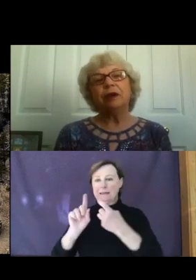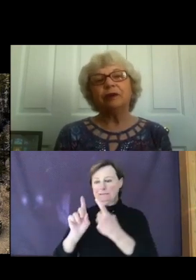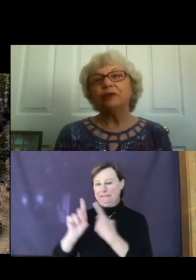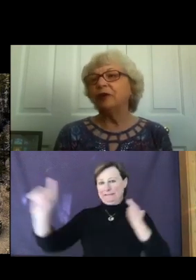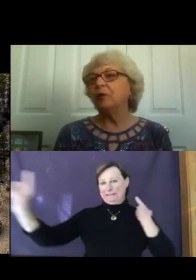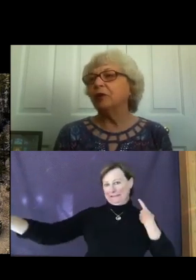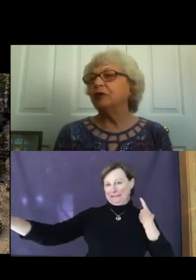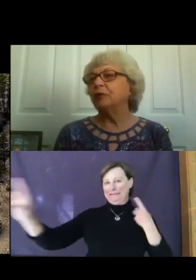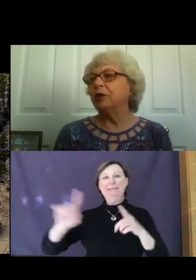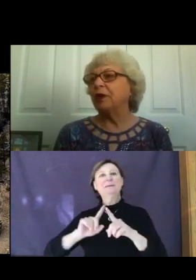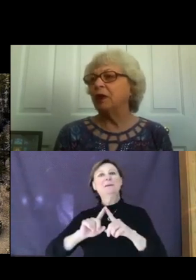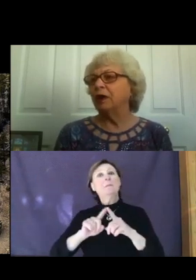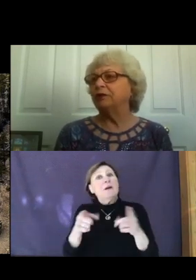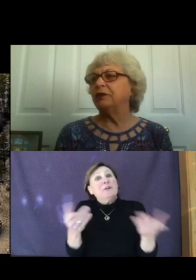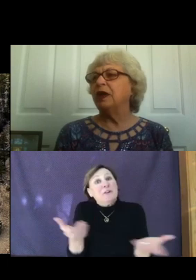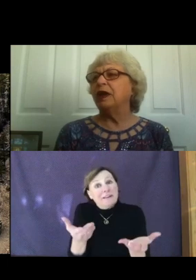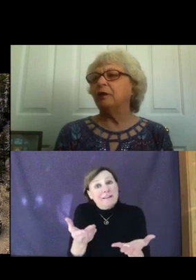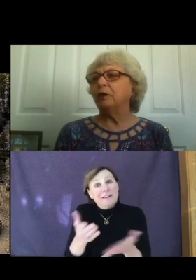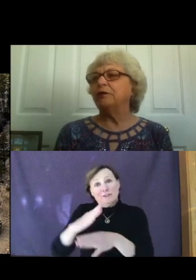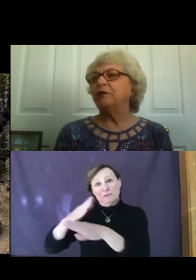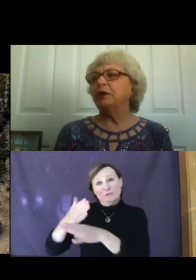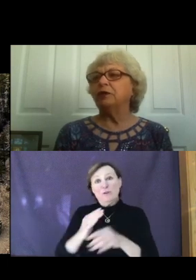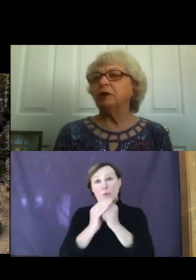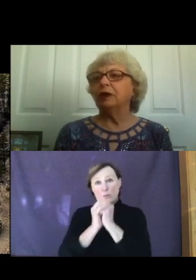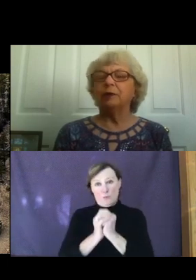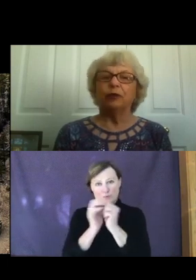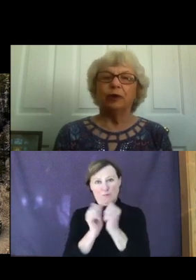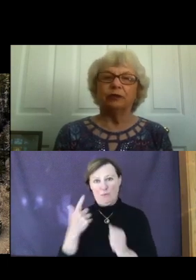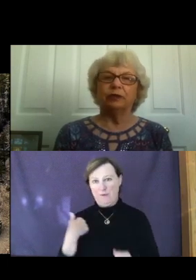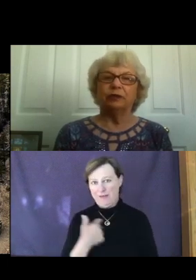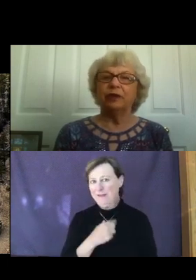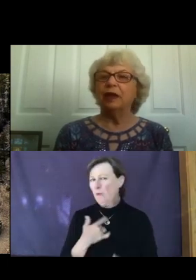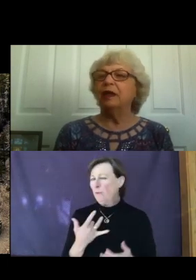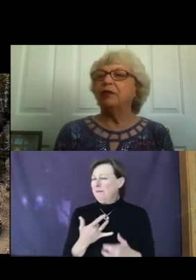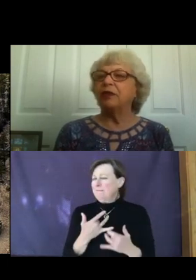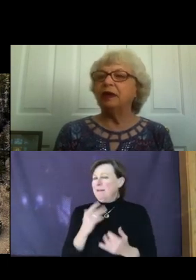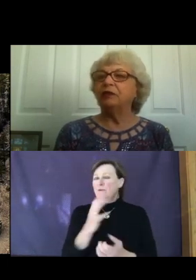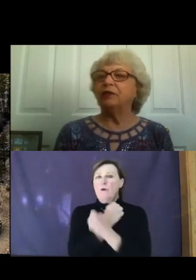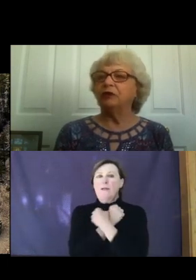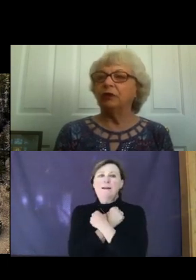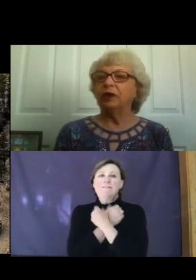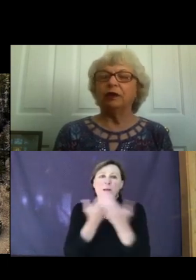sharing worship with us and we feel your loving presence. Thanks for joining us